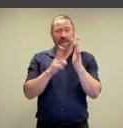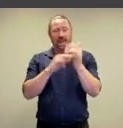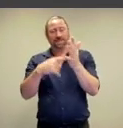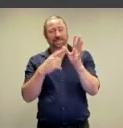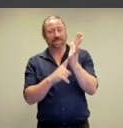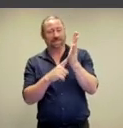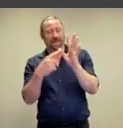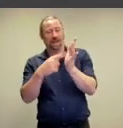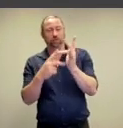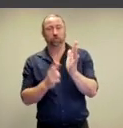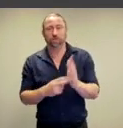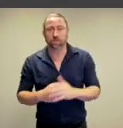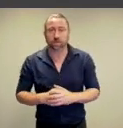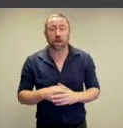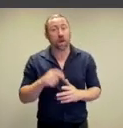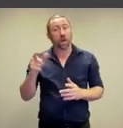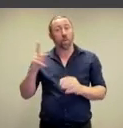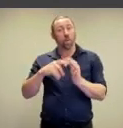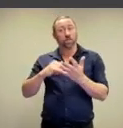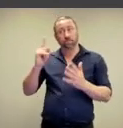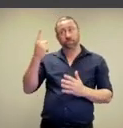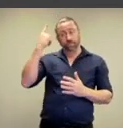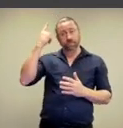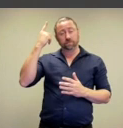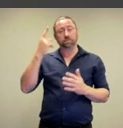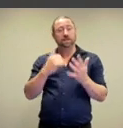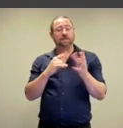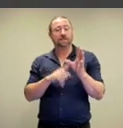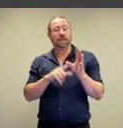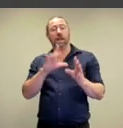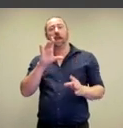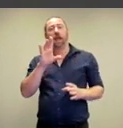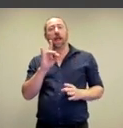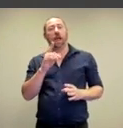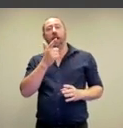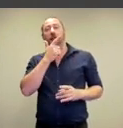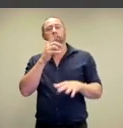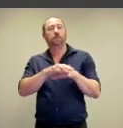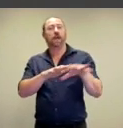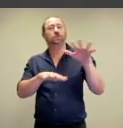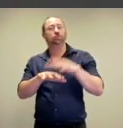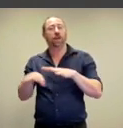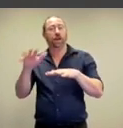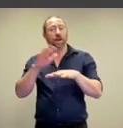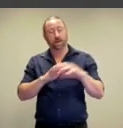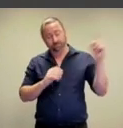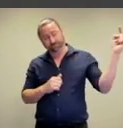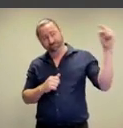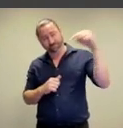installation by Spencer Tunick. He had been commissioned by the